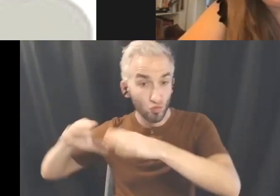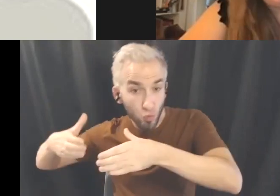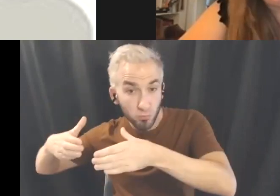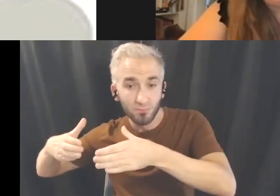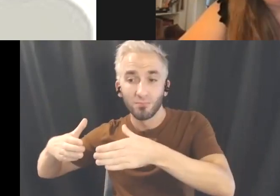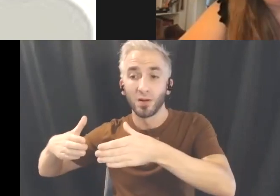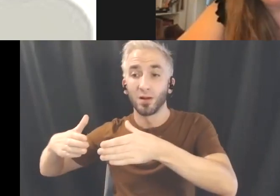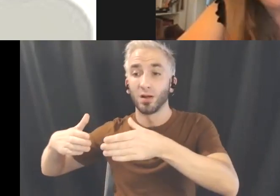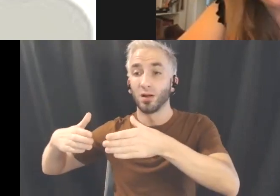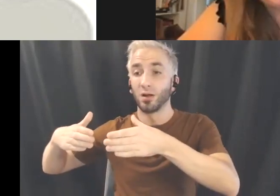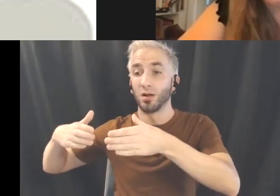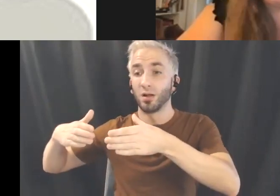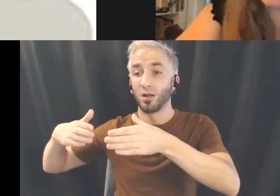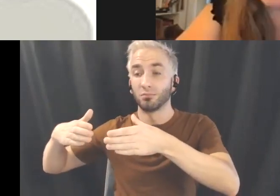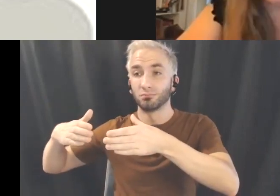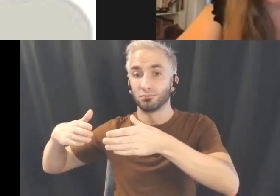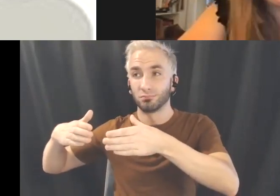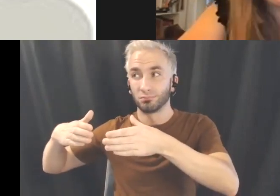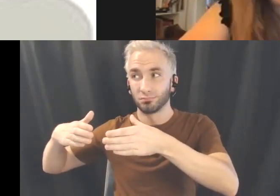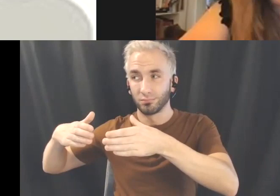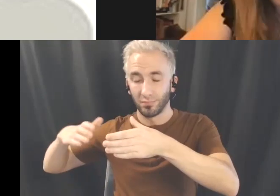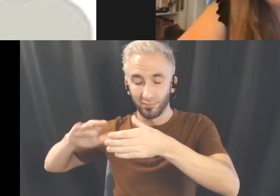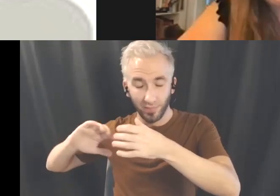the manner of their work, in the manner of their approach,